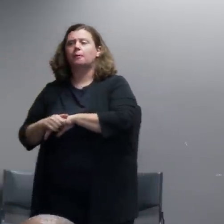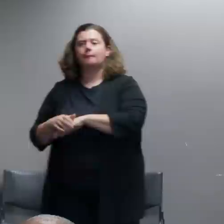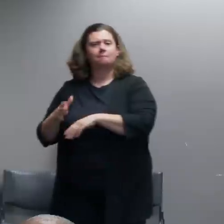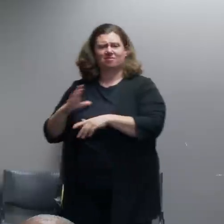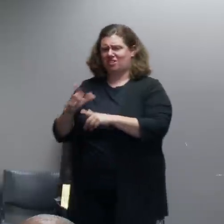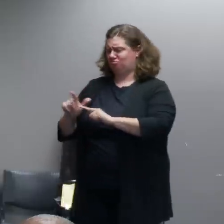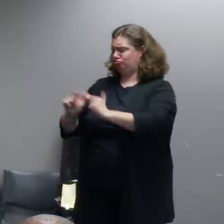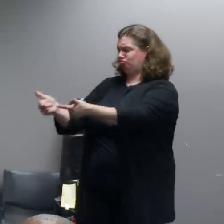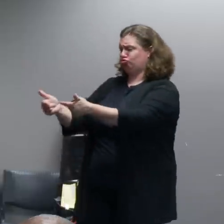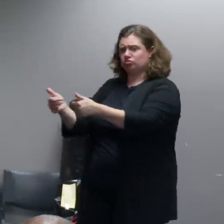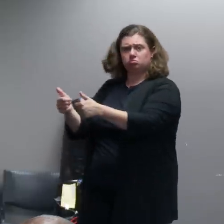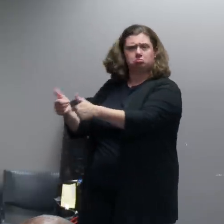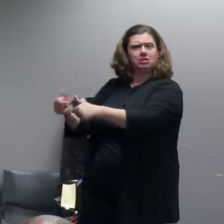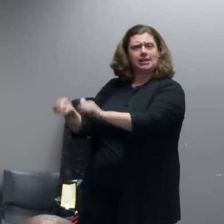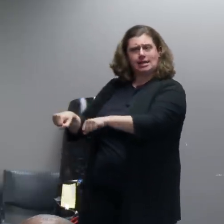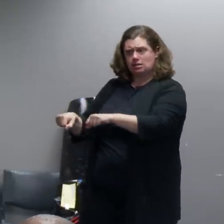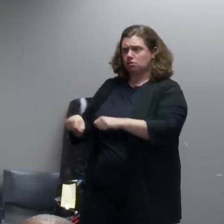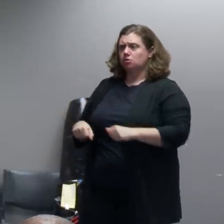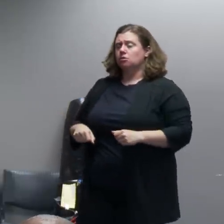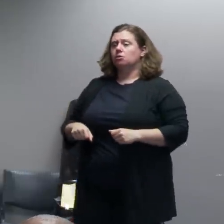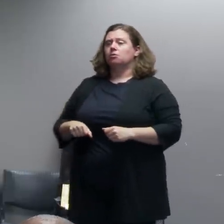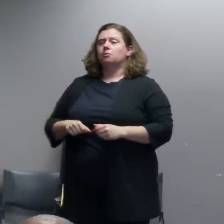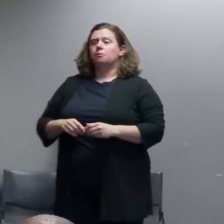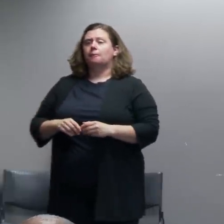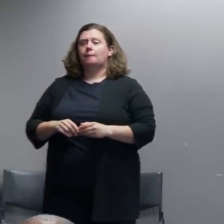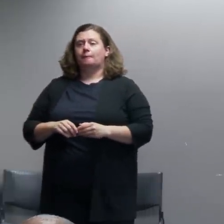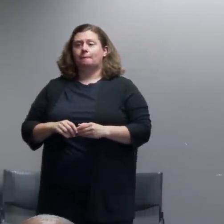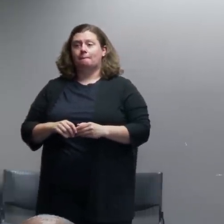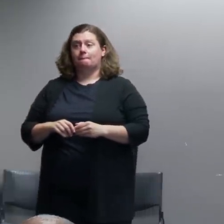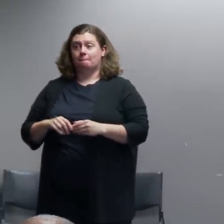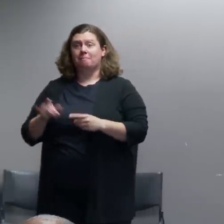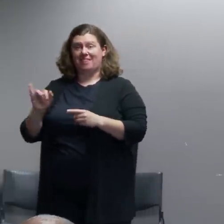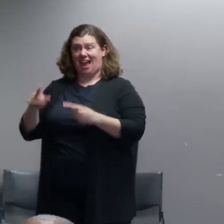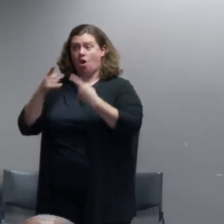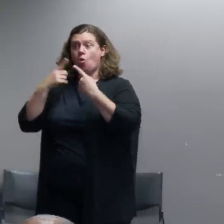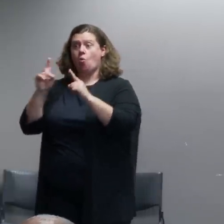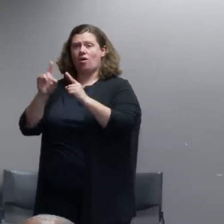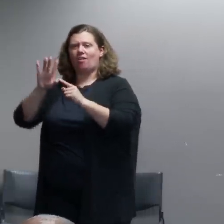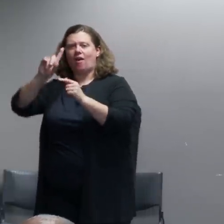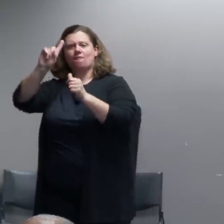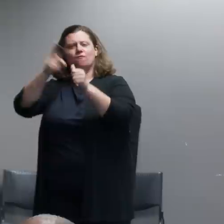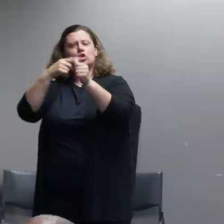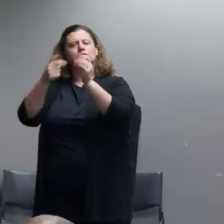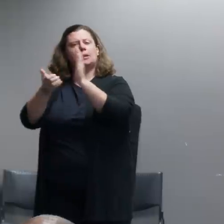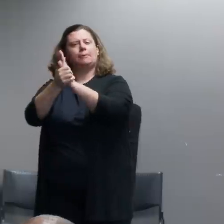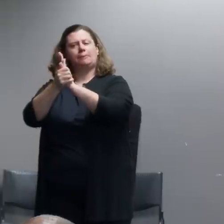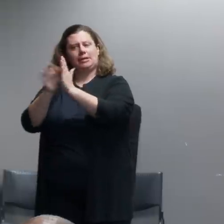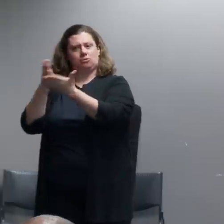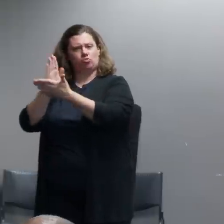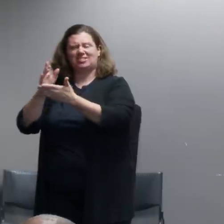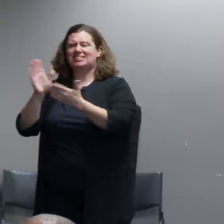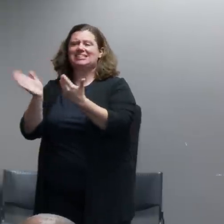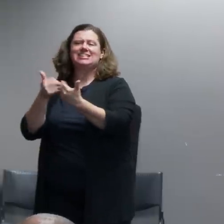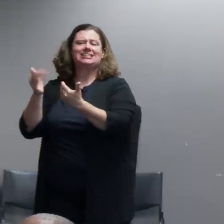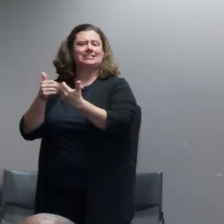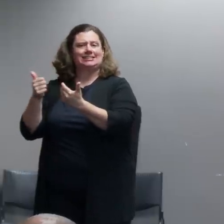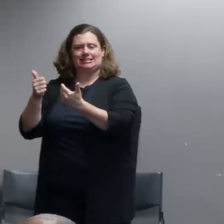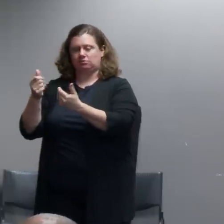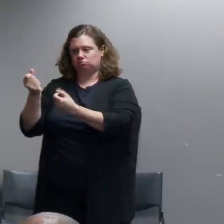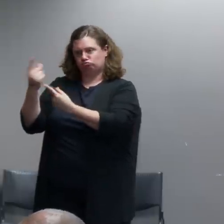but this works really well with actual First Amendment events. A lot of times because we're able to facilitate traffic control